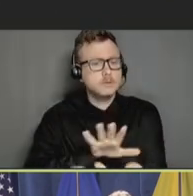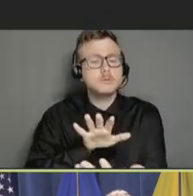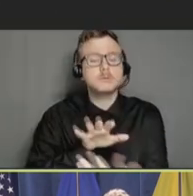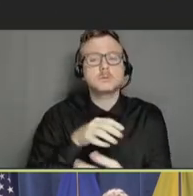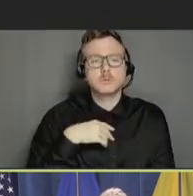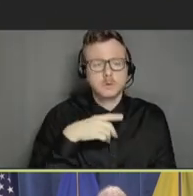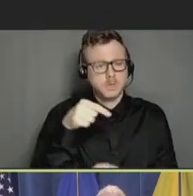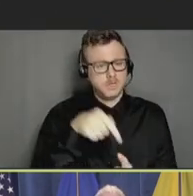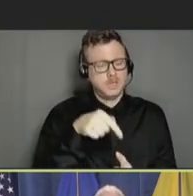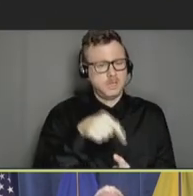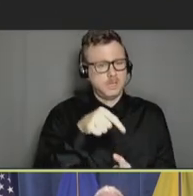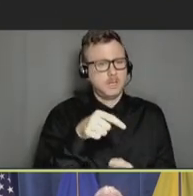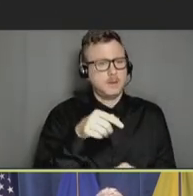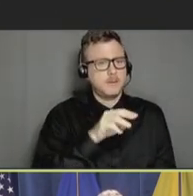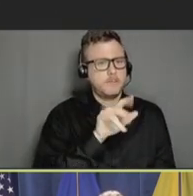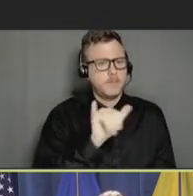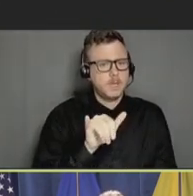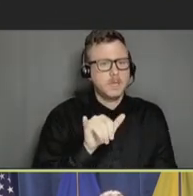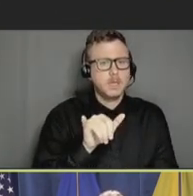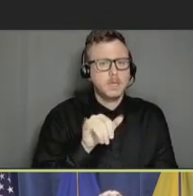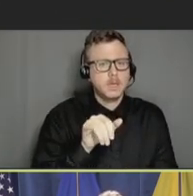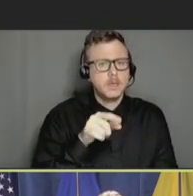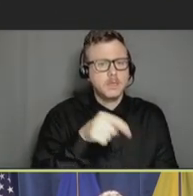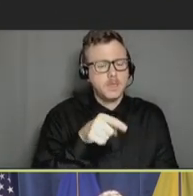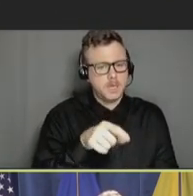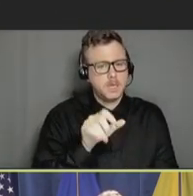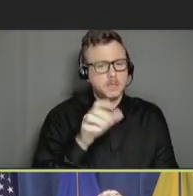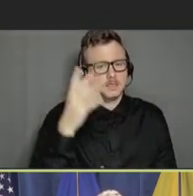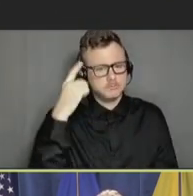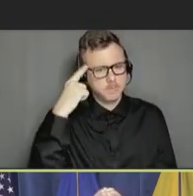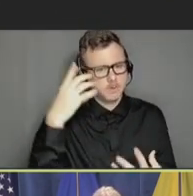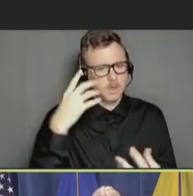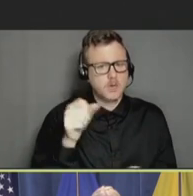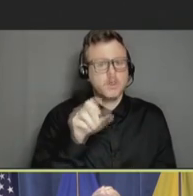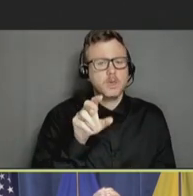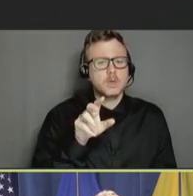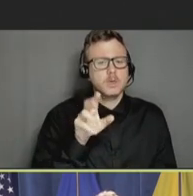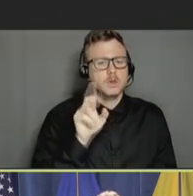Surgeon General, Vice Admiral Vivek Murthy, issued a new Surgeon General's Advisory, highlighting